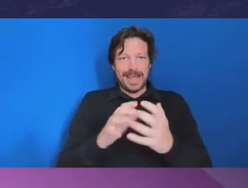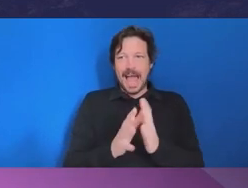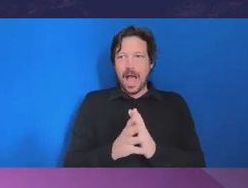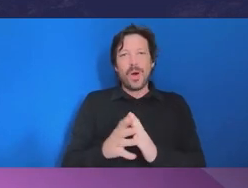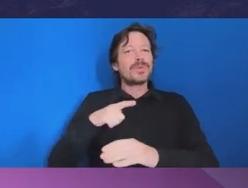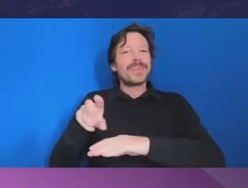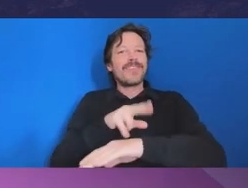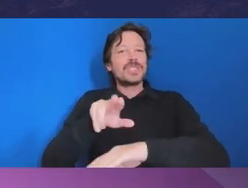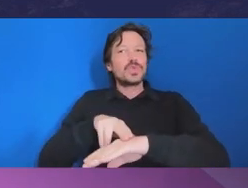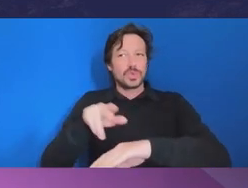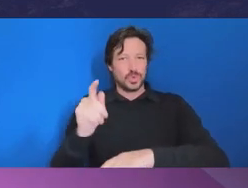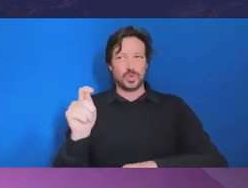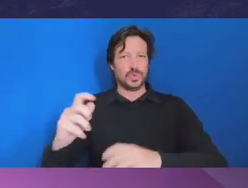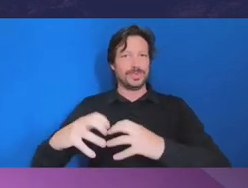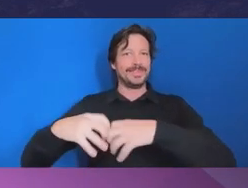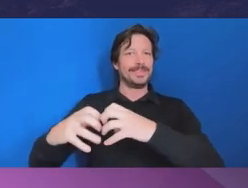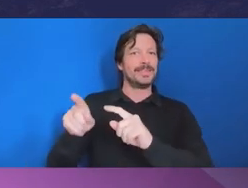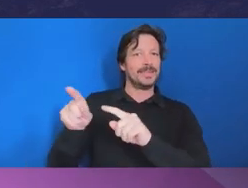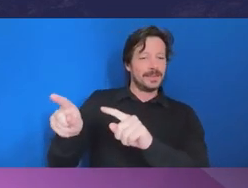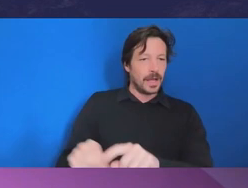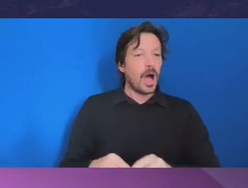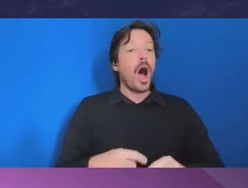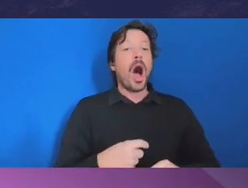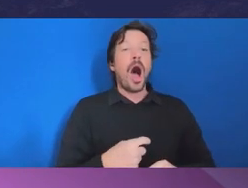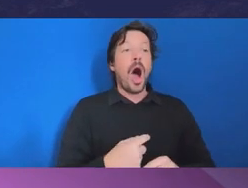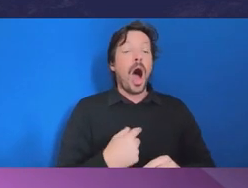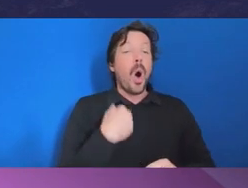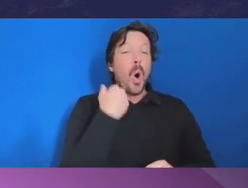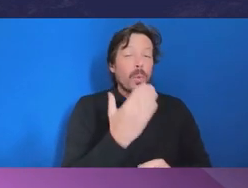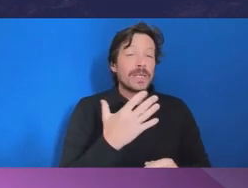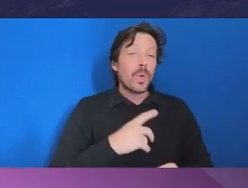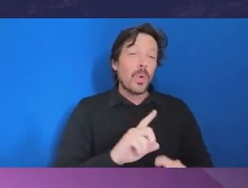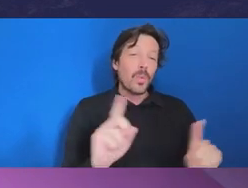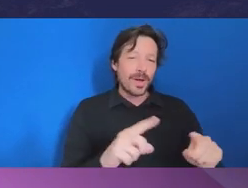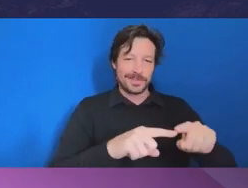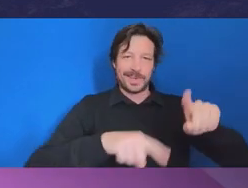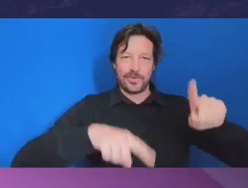And one thing I'm always looking for is diversity. I think that's one of the underpinning concepts.